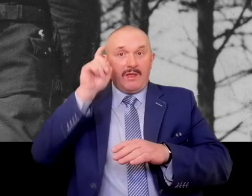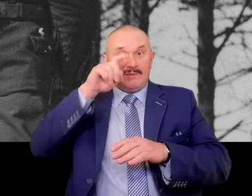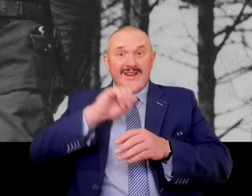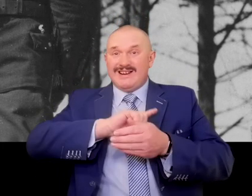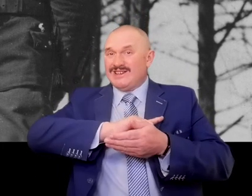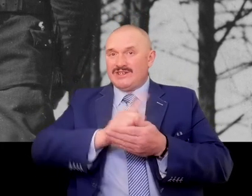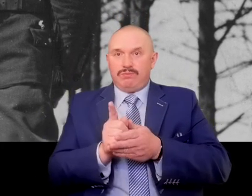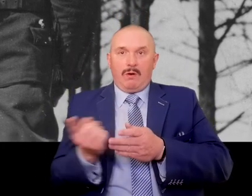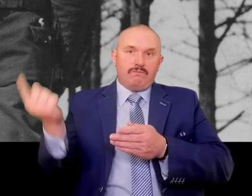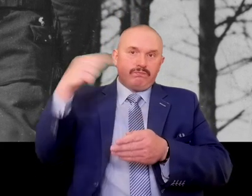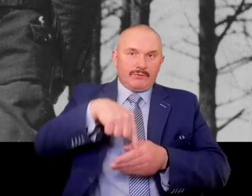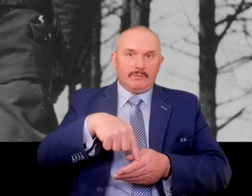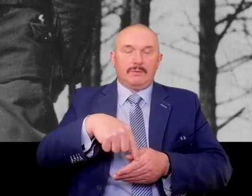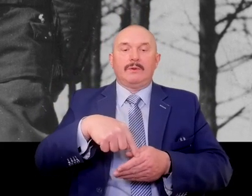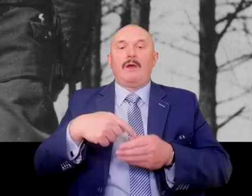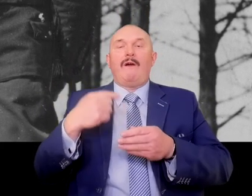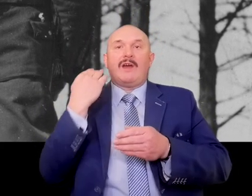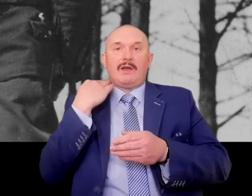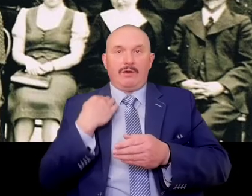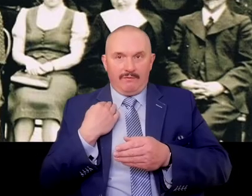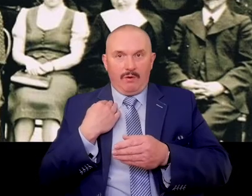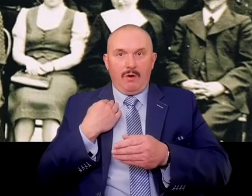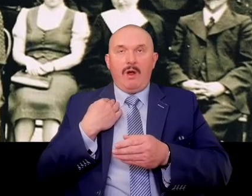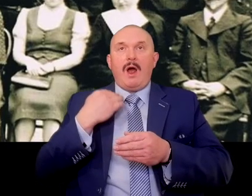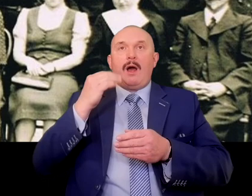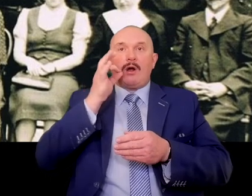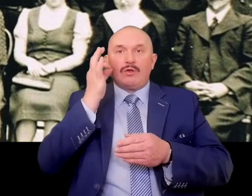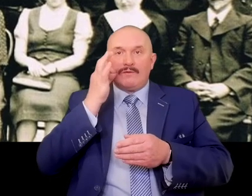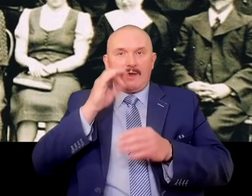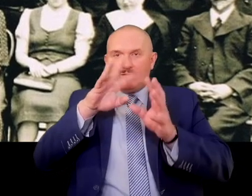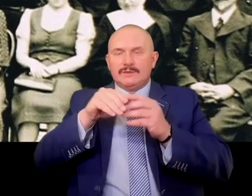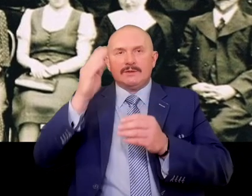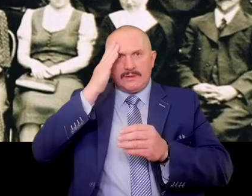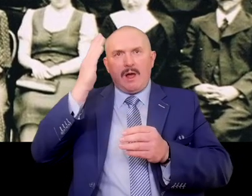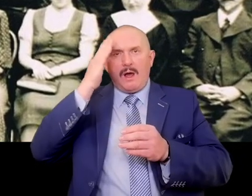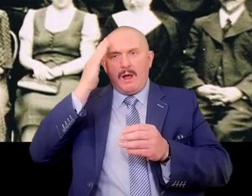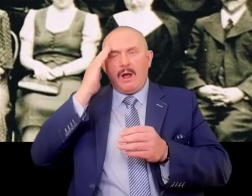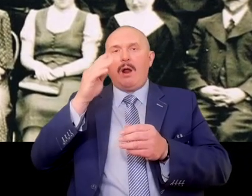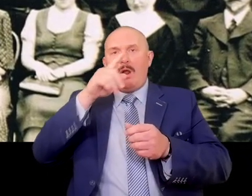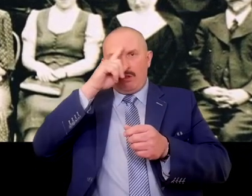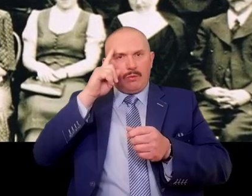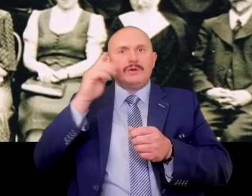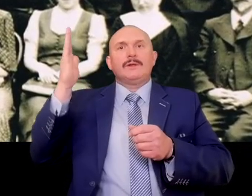Sister Alicja was a great authority for the girls and for the people of Wejherowo